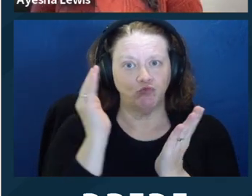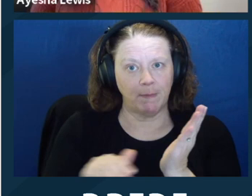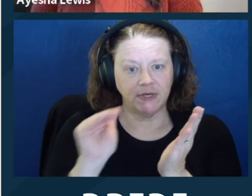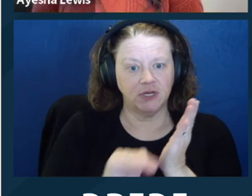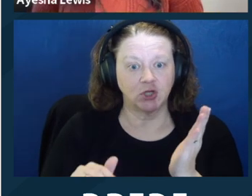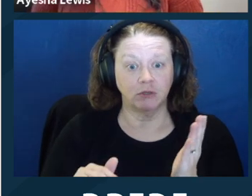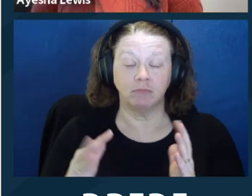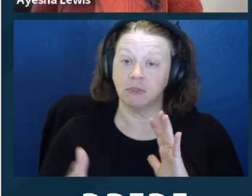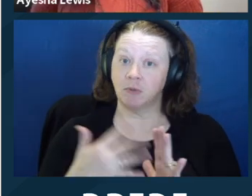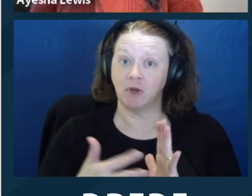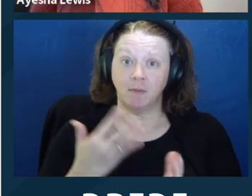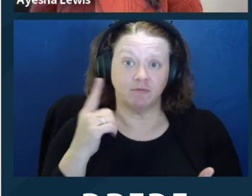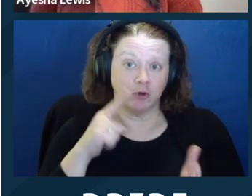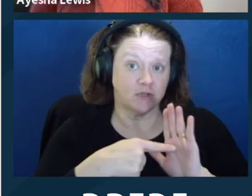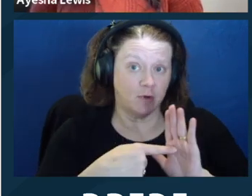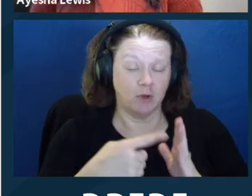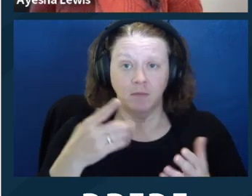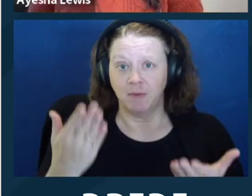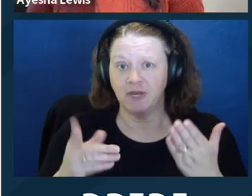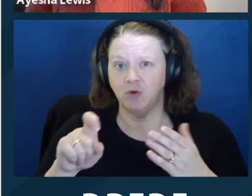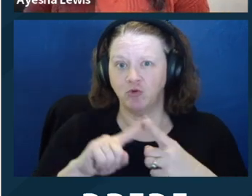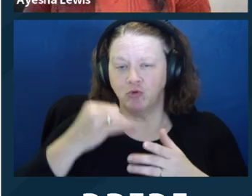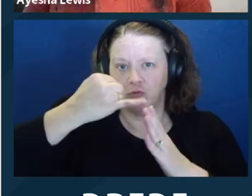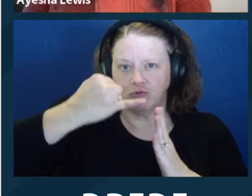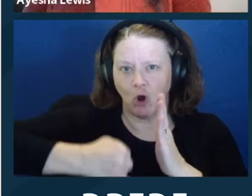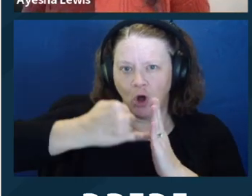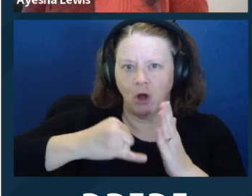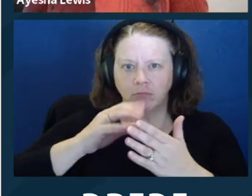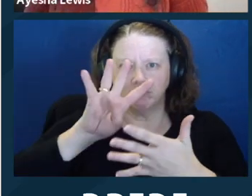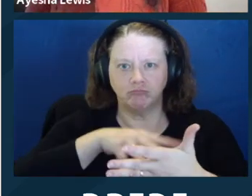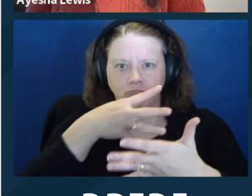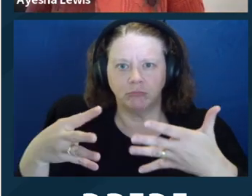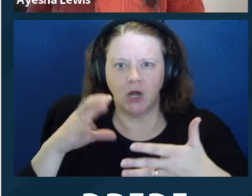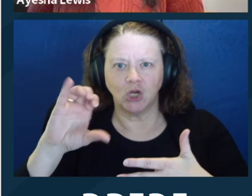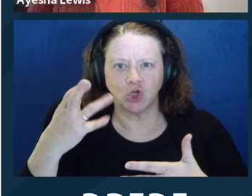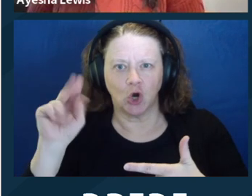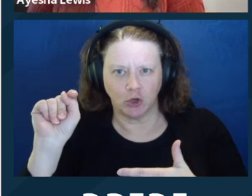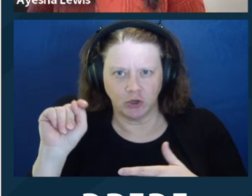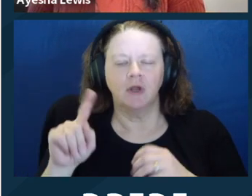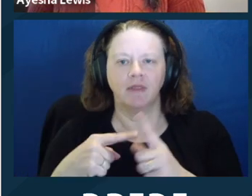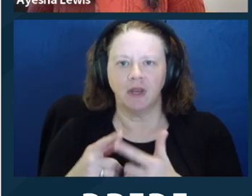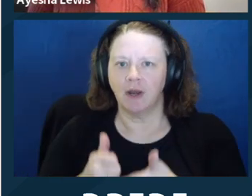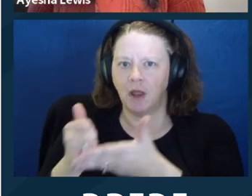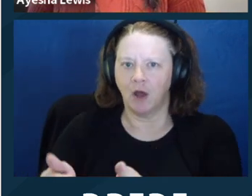to have the capacity for representation. You can also strengthen capacity with supported